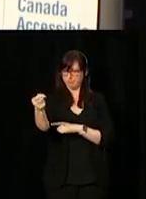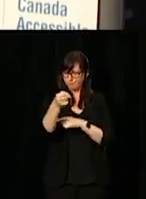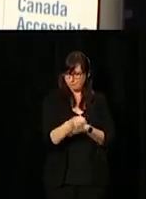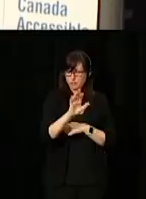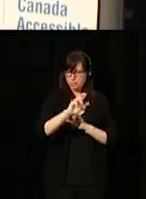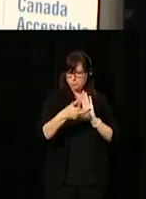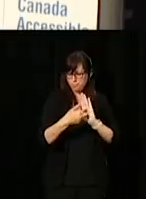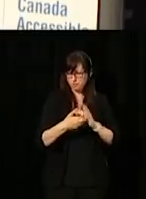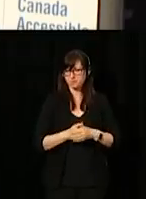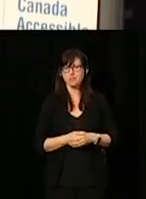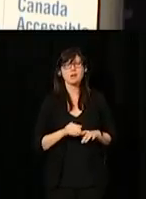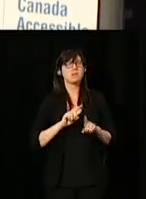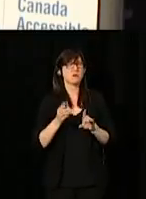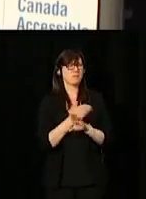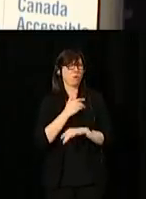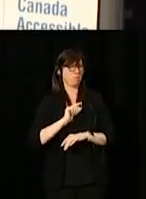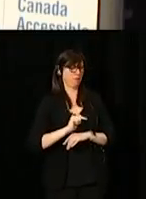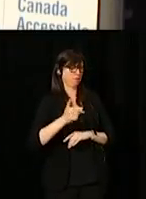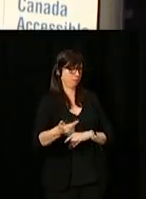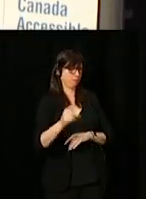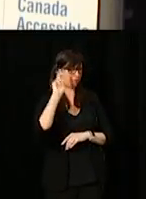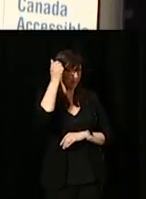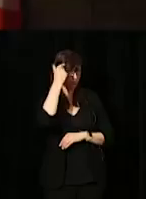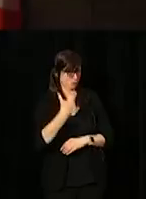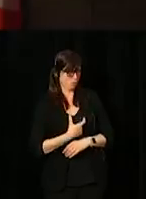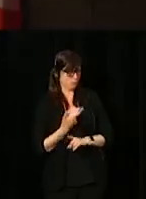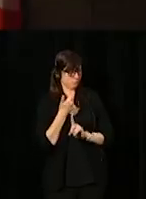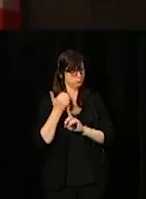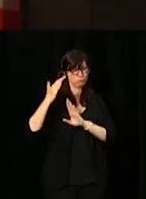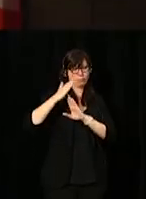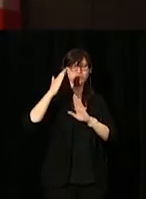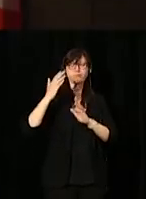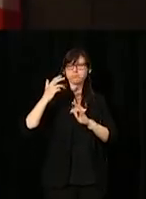Before I turn things over to this wonderful champion of human rights,